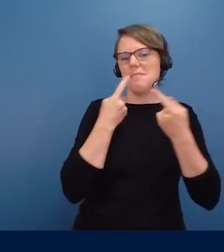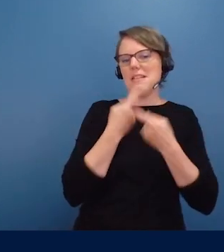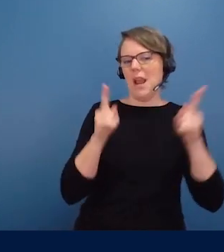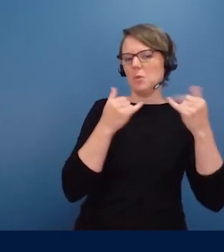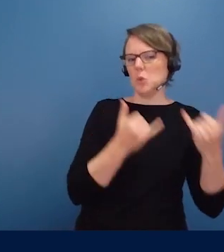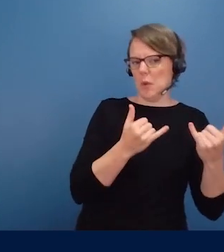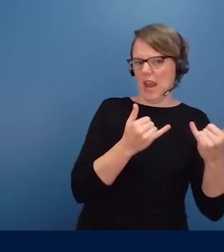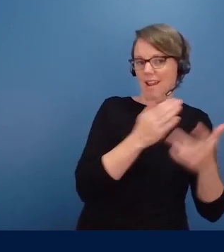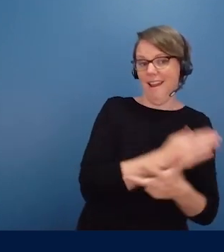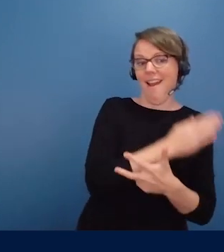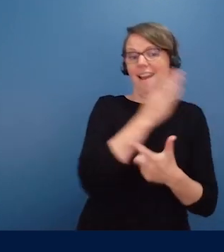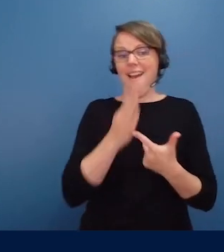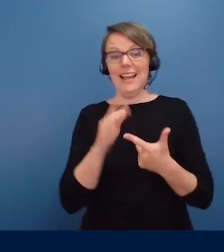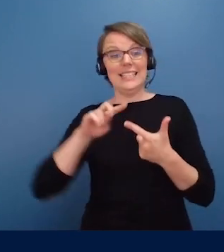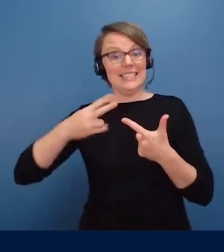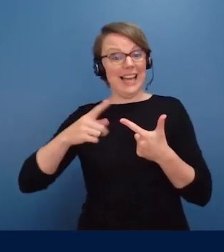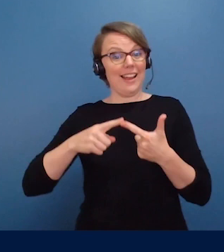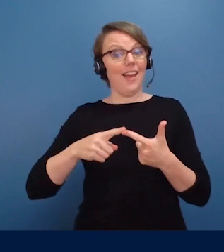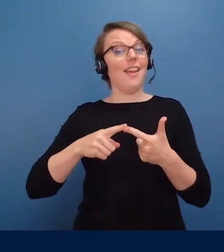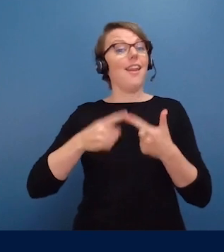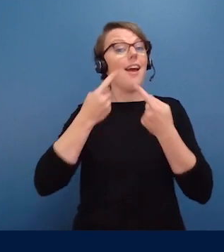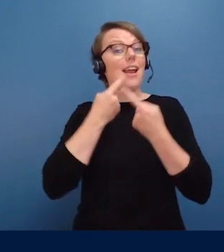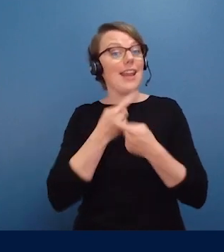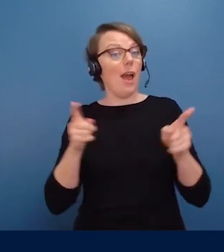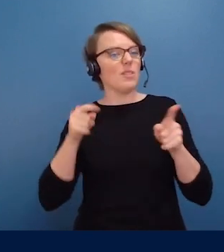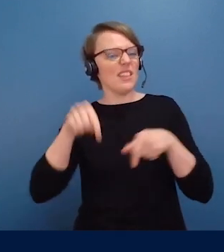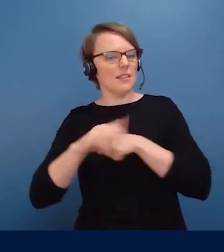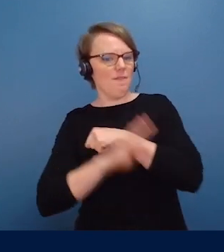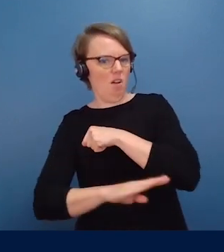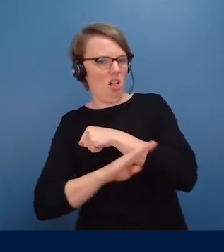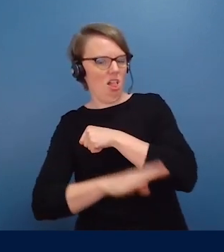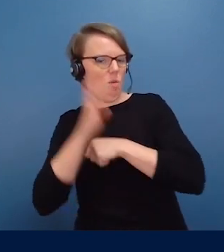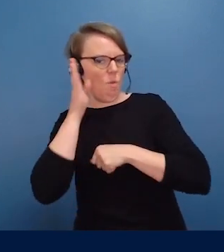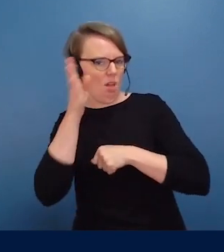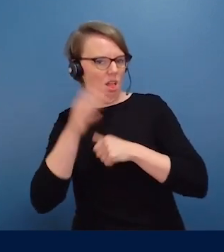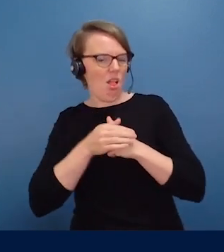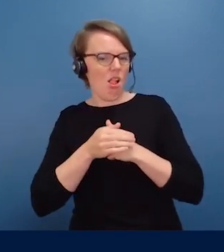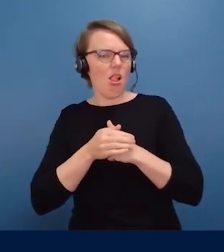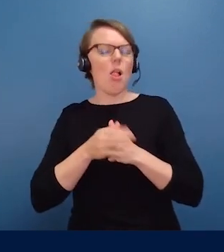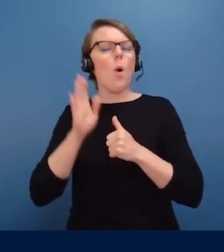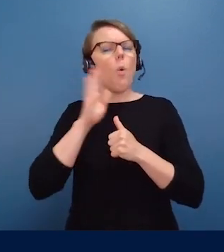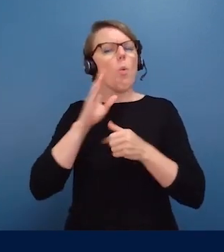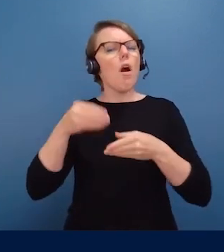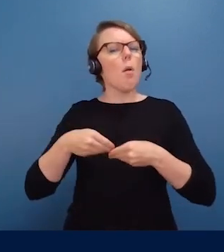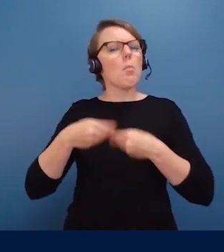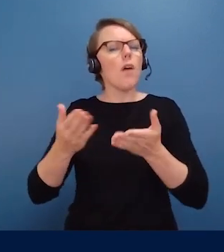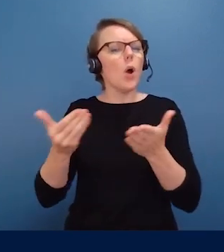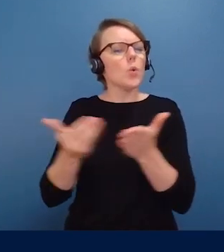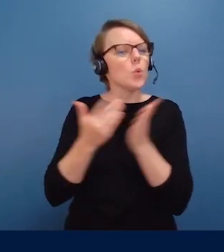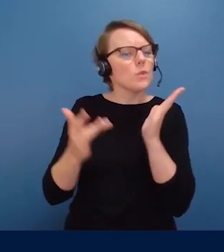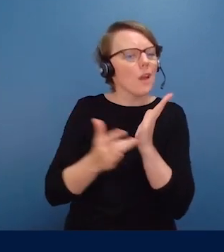It will be followed by a second that will launch this fall. A sprint that is focused on providing new technology